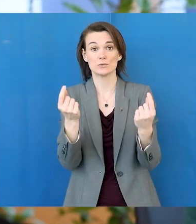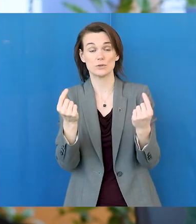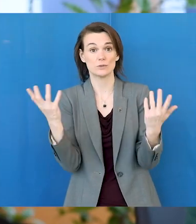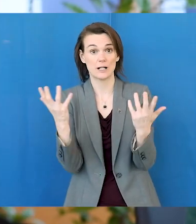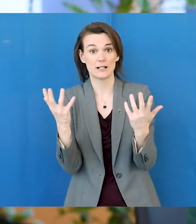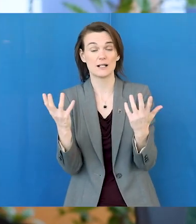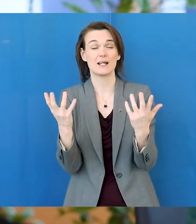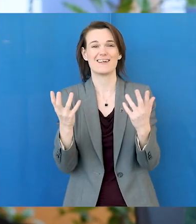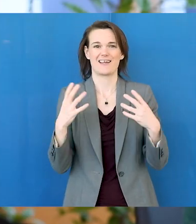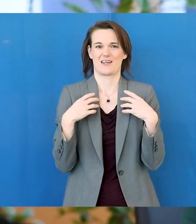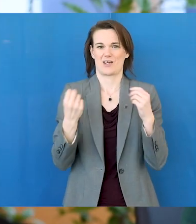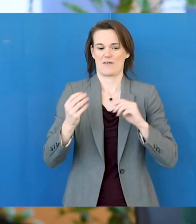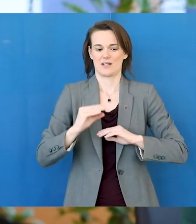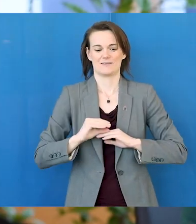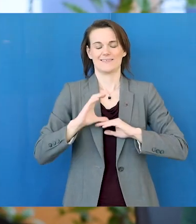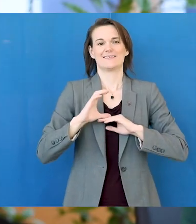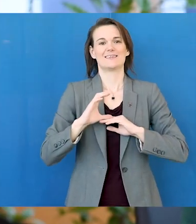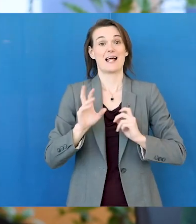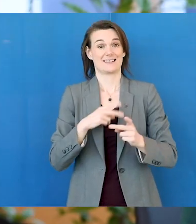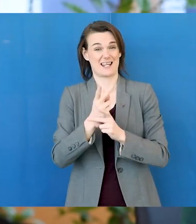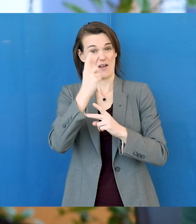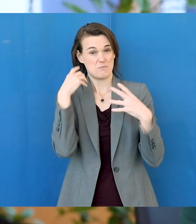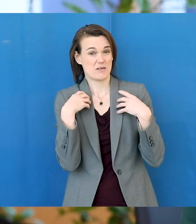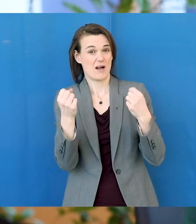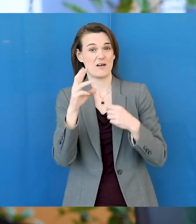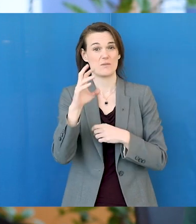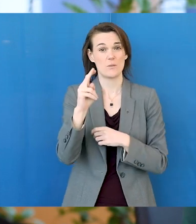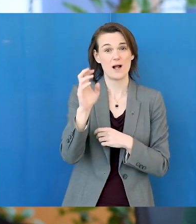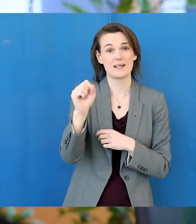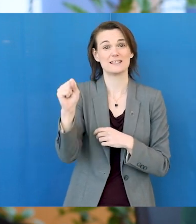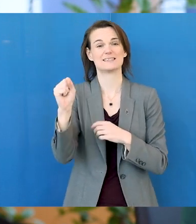year with us, students will learn how to build their confidence, take care of their wellness,